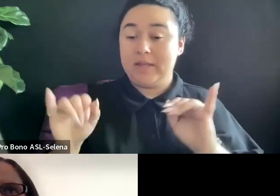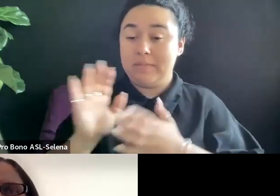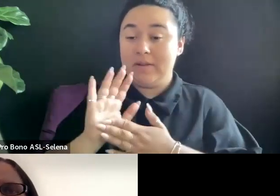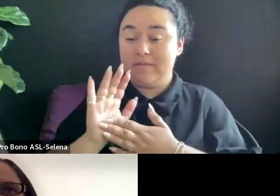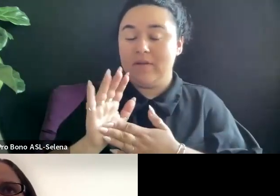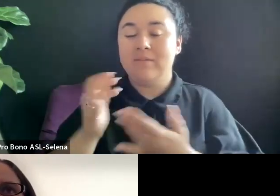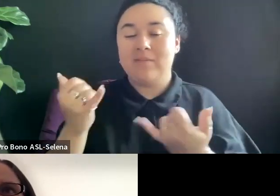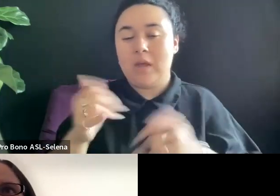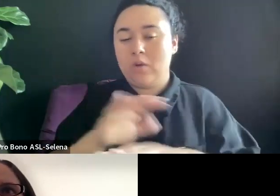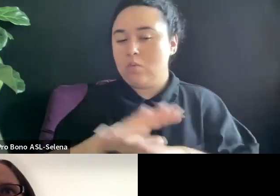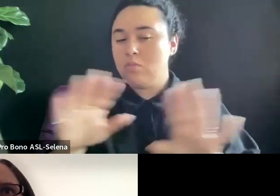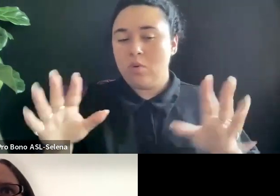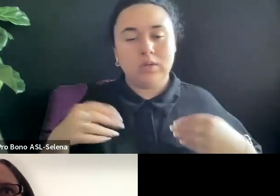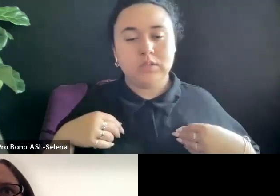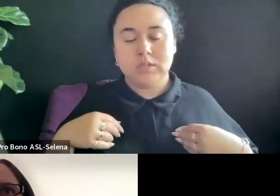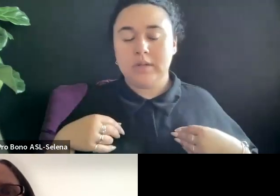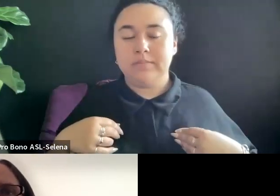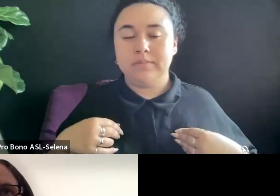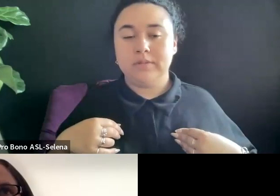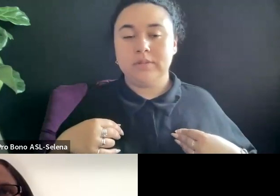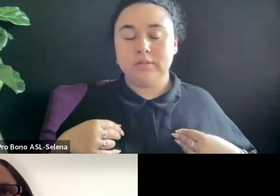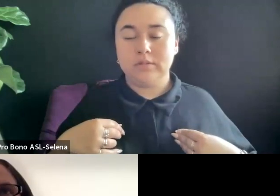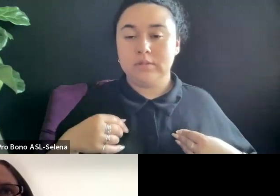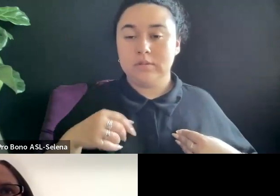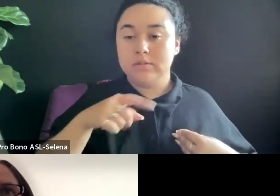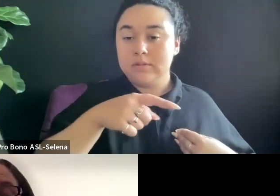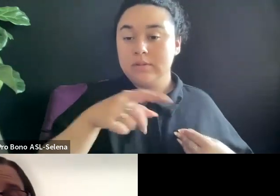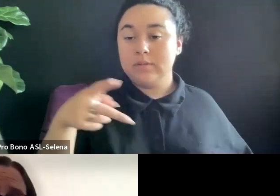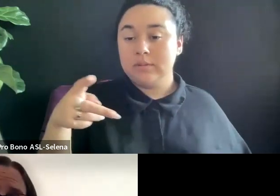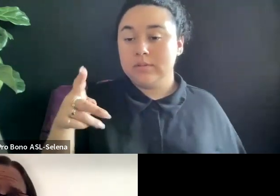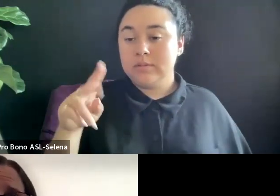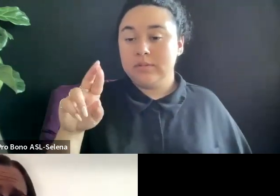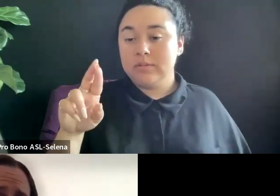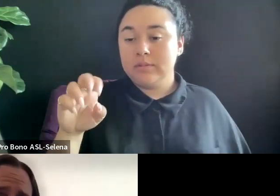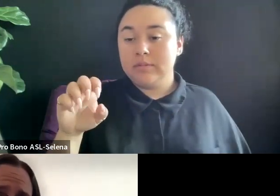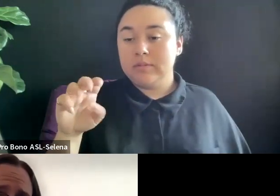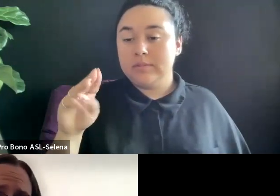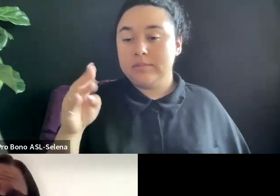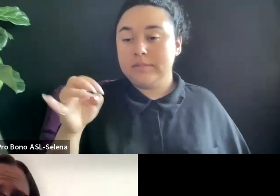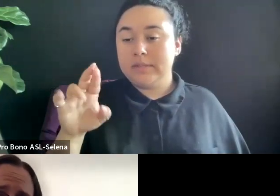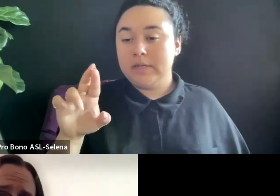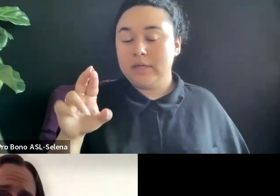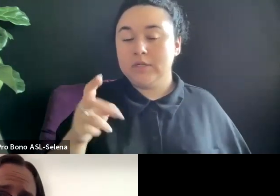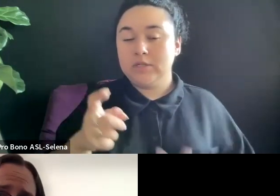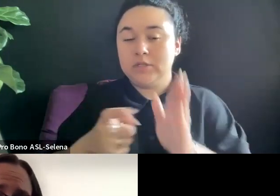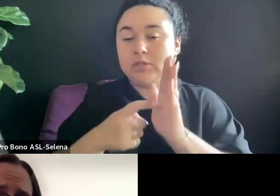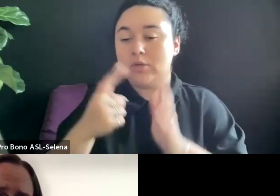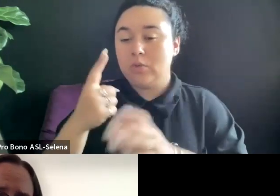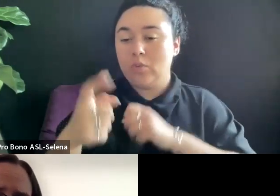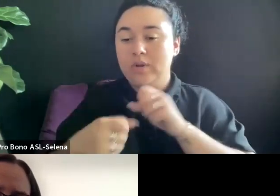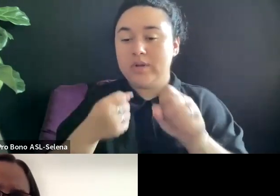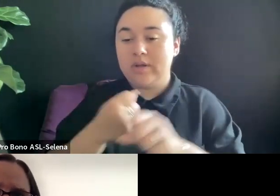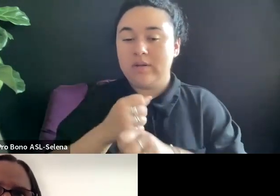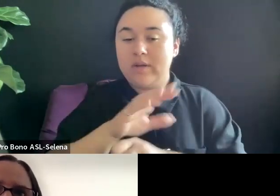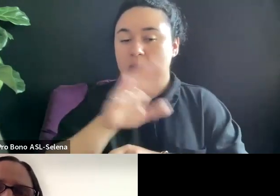AND SO PREMIER TOOK A YEAR AND NEVER DID IT SO I HAD TO CANCEL IT AFTER A YEAR OF NOT DOING IT.